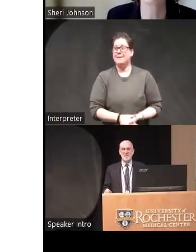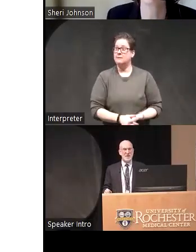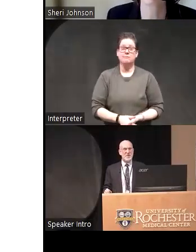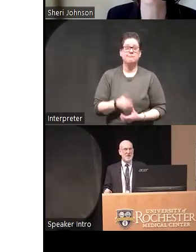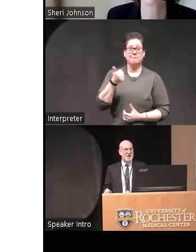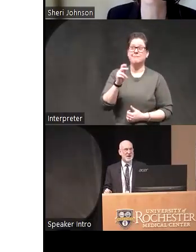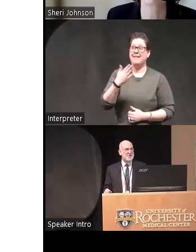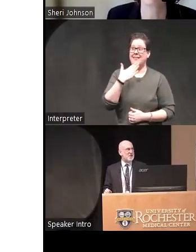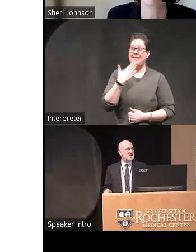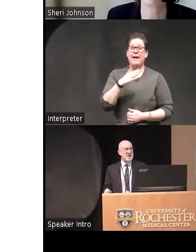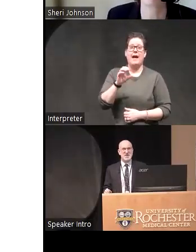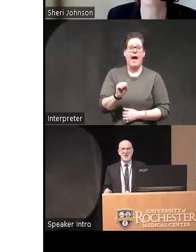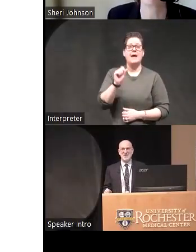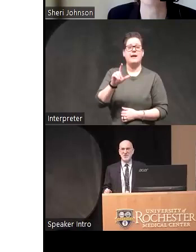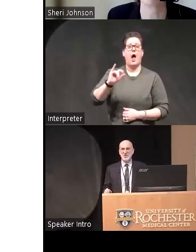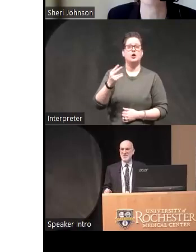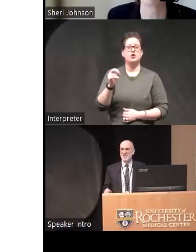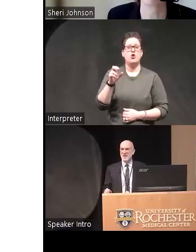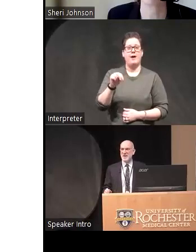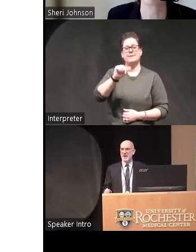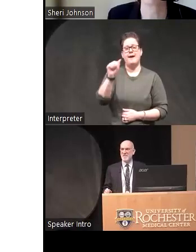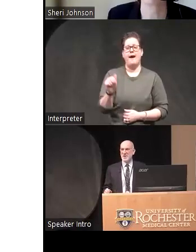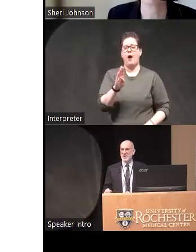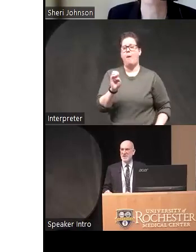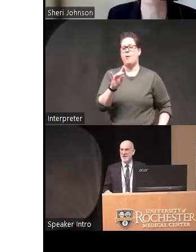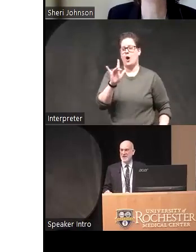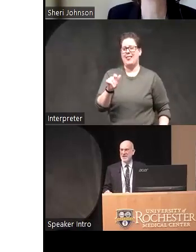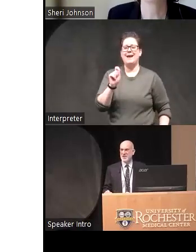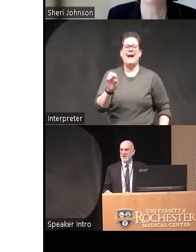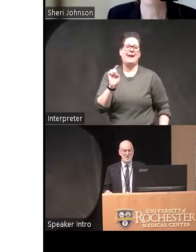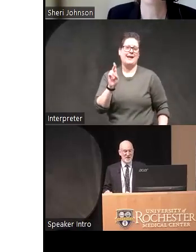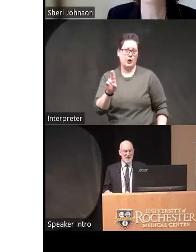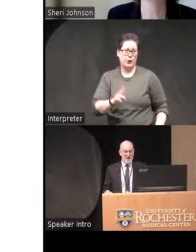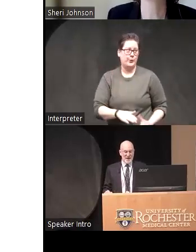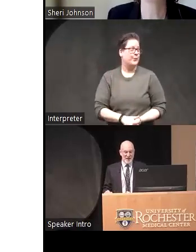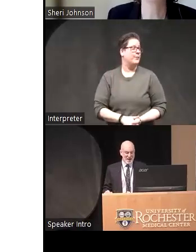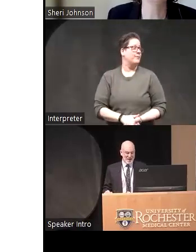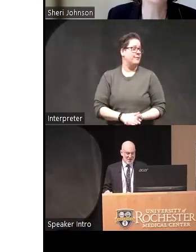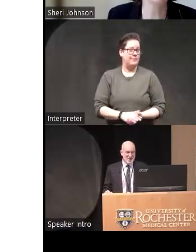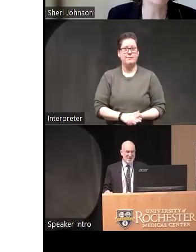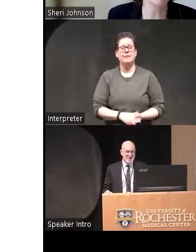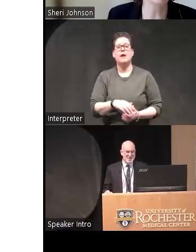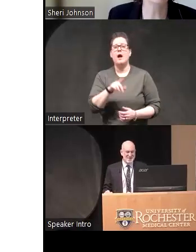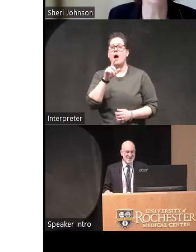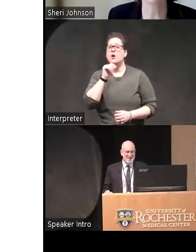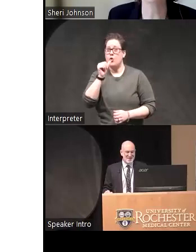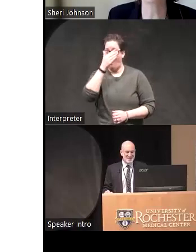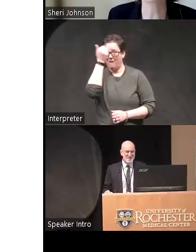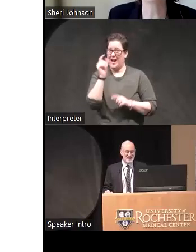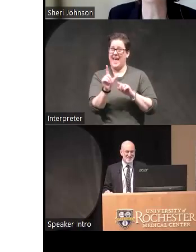okay thanks so that's SL Johnson at berkeley.edu yeah don't leave out the L uh that goes to